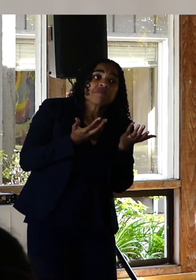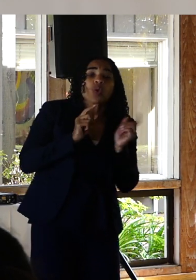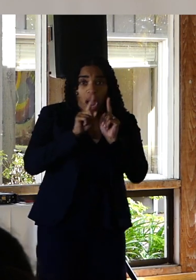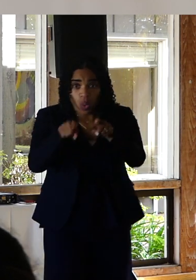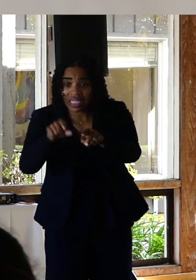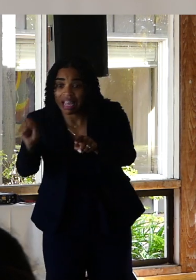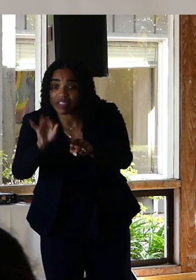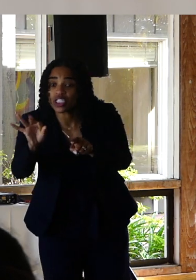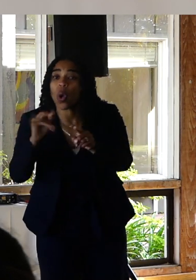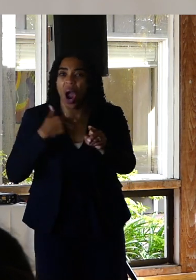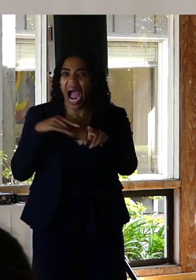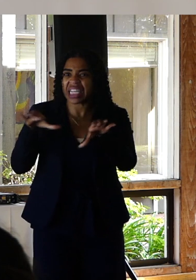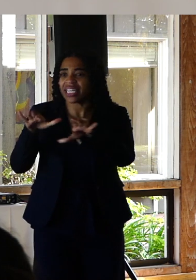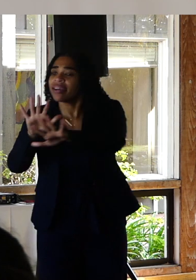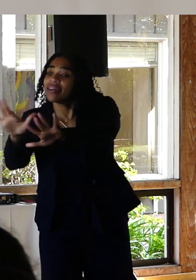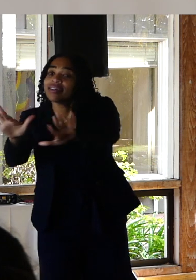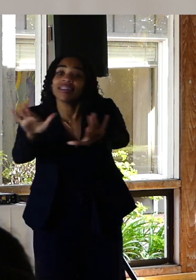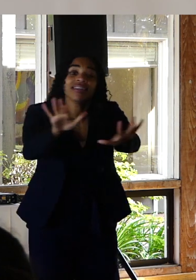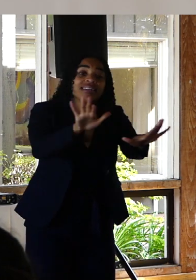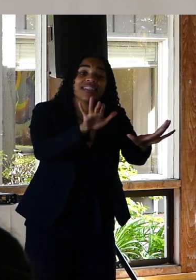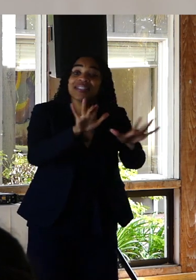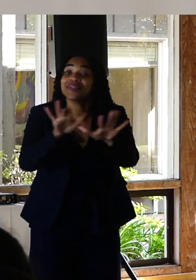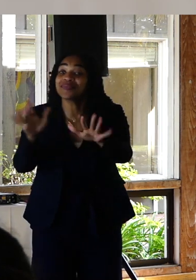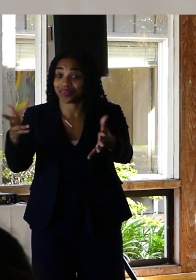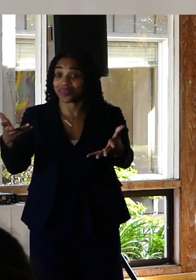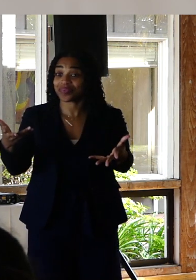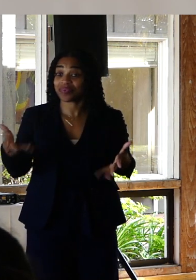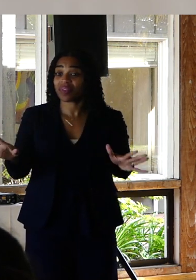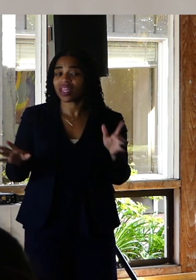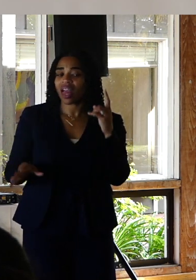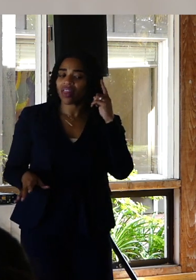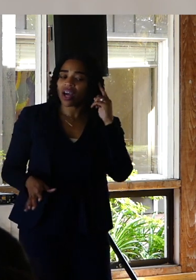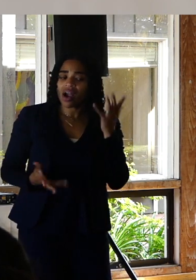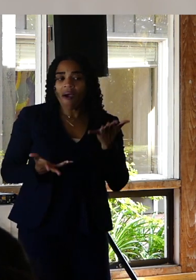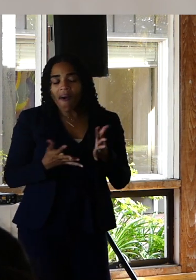I took care of what I needed to take care of and I thought you know what.